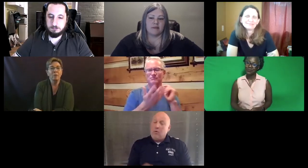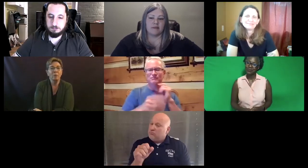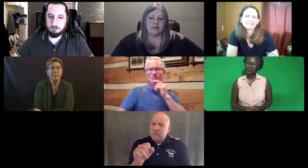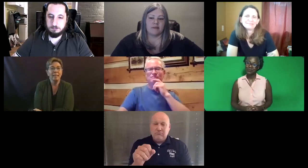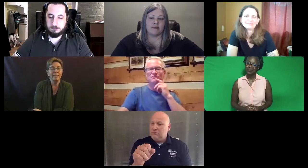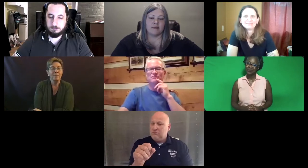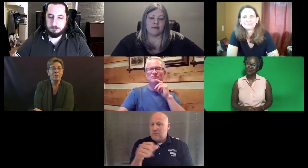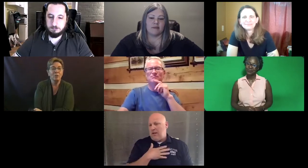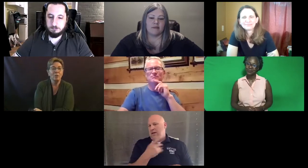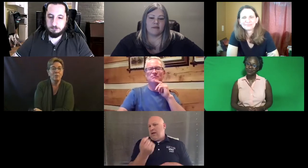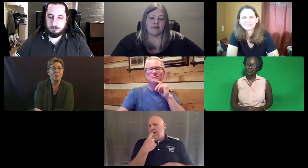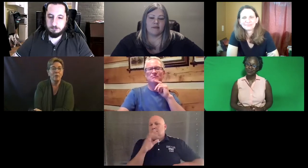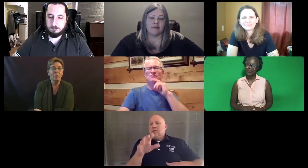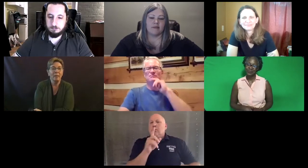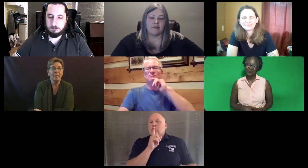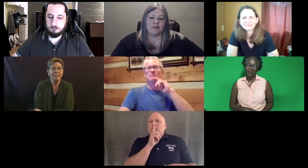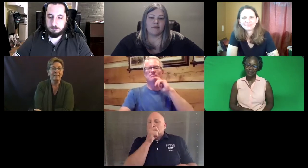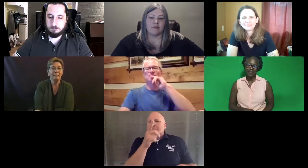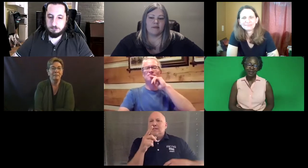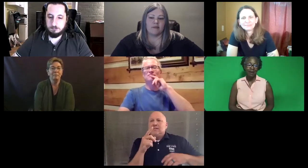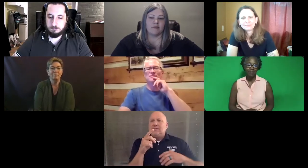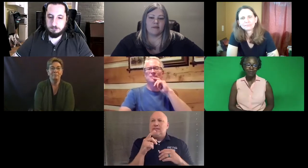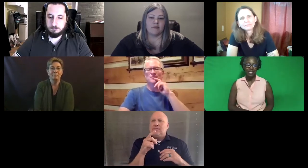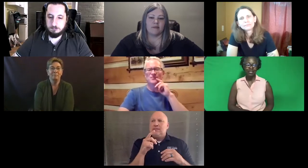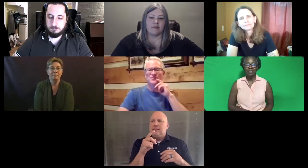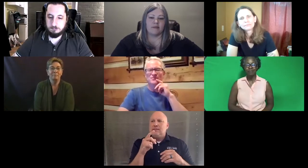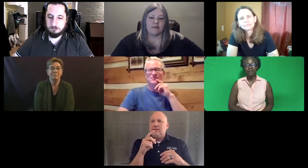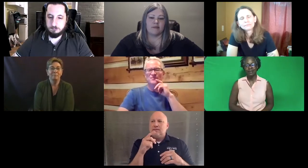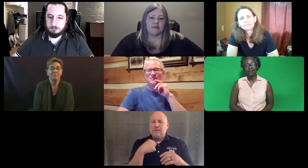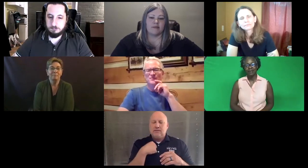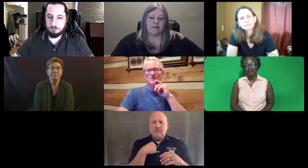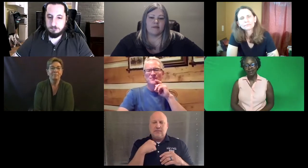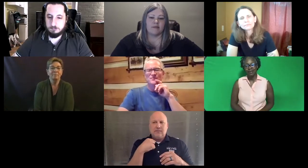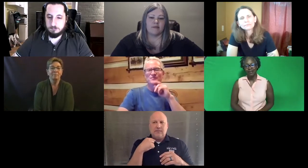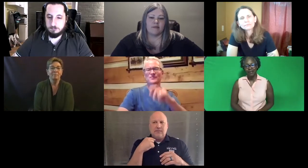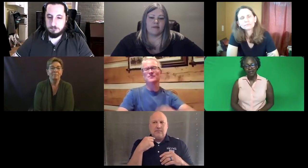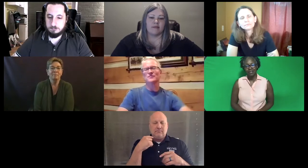the written test? I was just curious which way you went? Trenton: Yeah, I'm happy that you asked me.